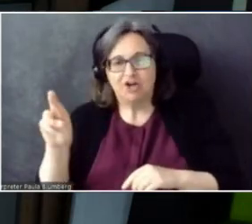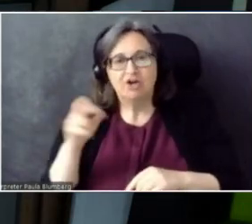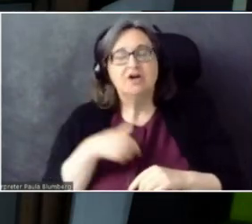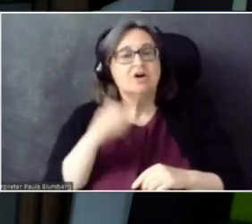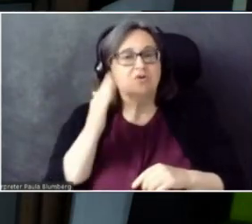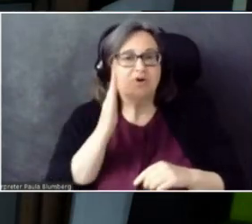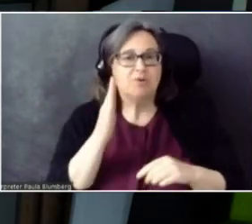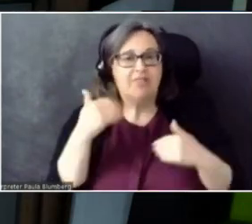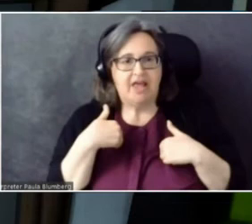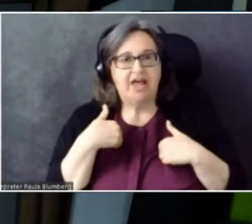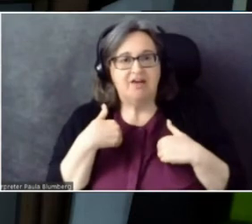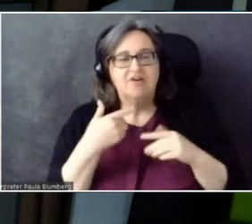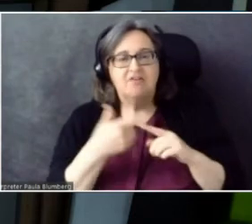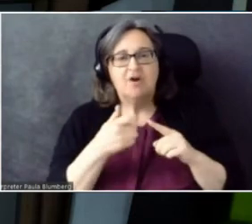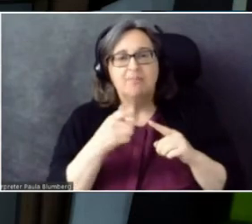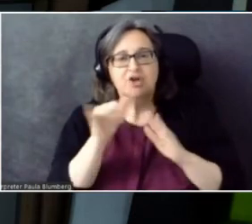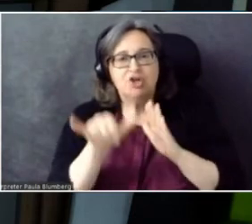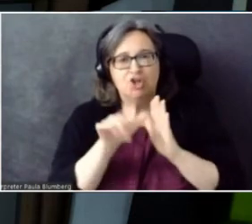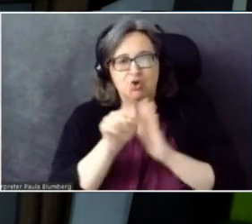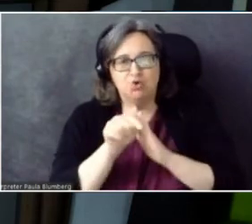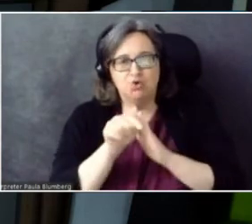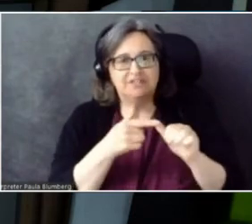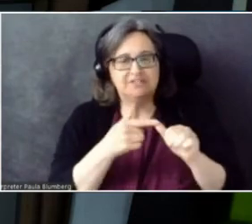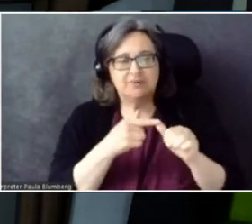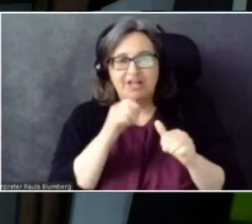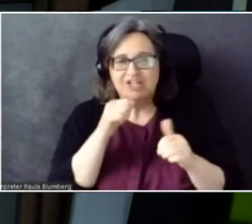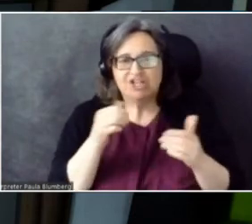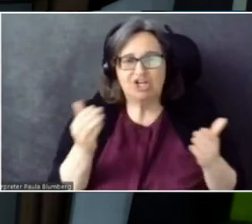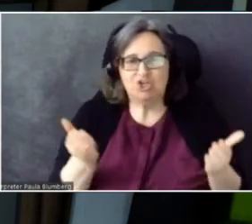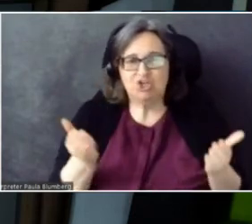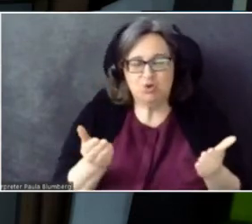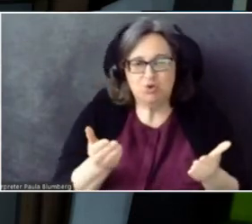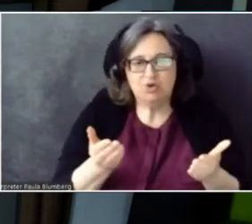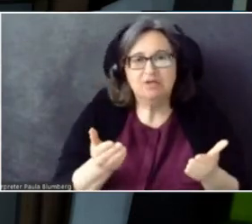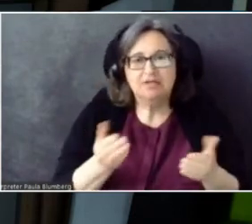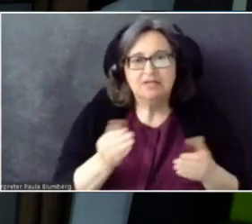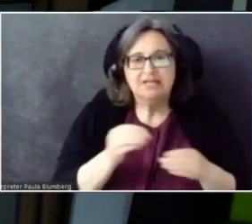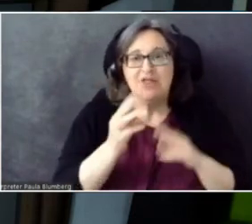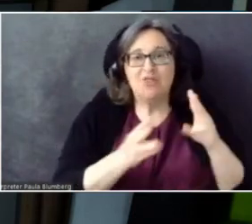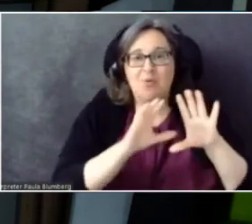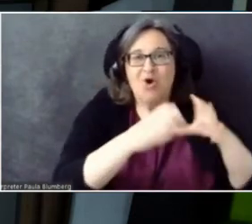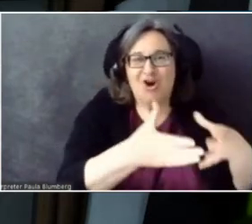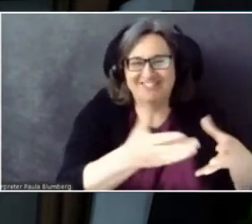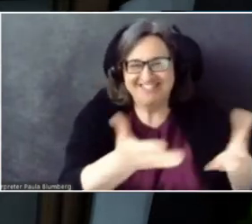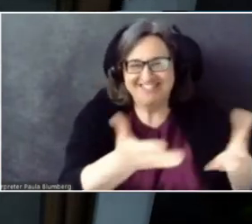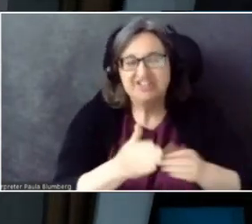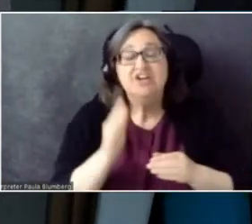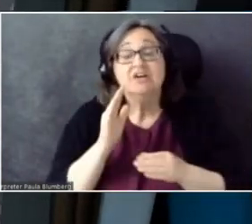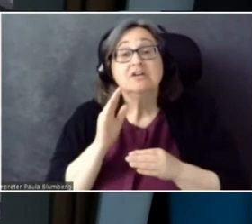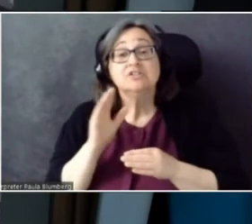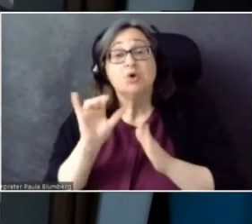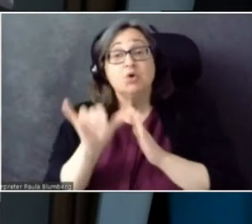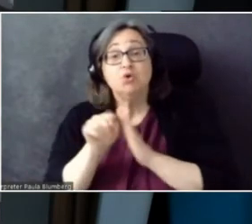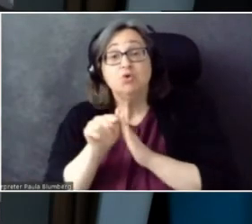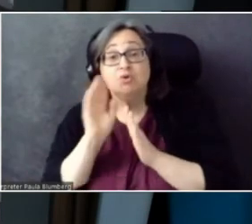Because we do have people that aren't with us here in the world. We're gonna ask their questions. And we'll take your questions here.